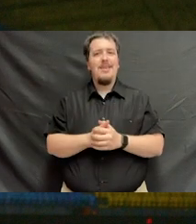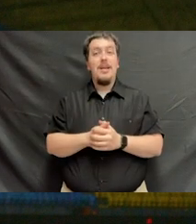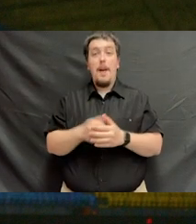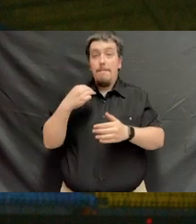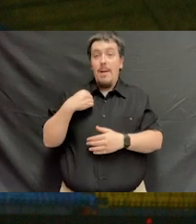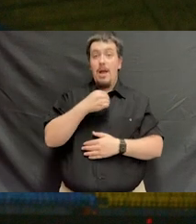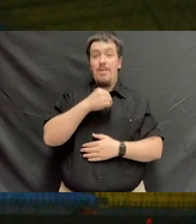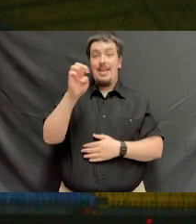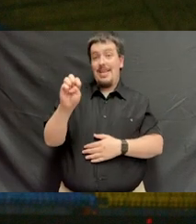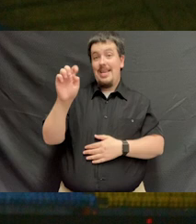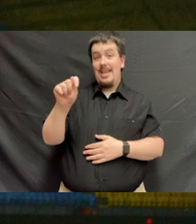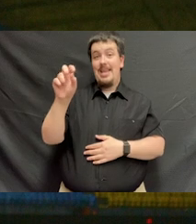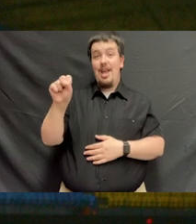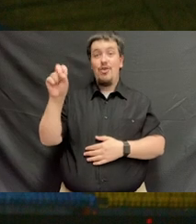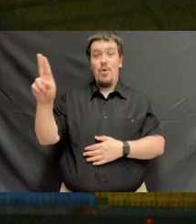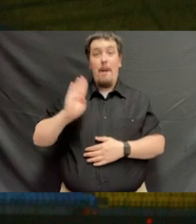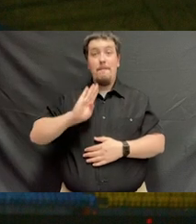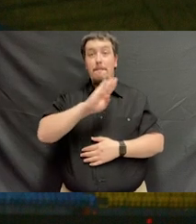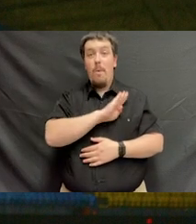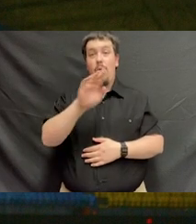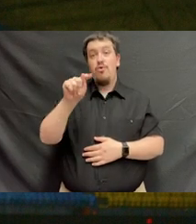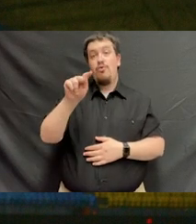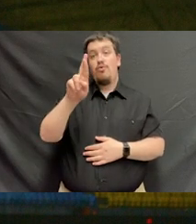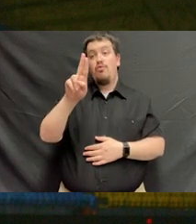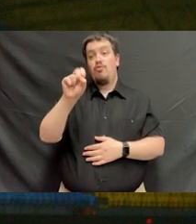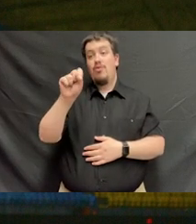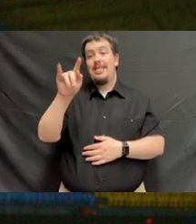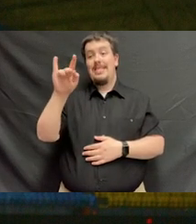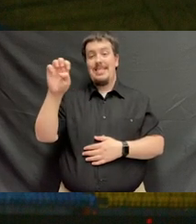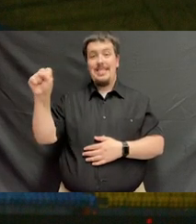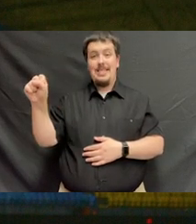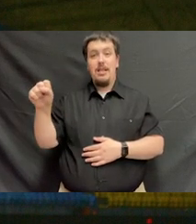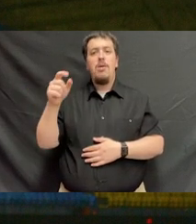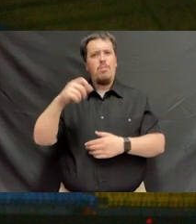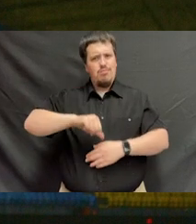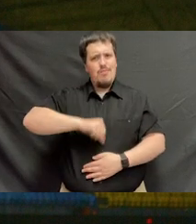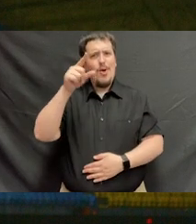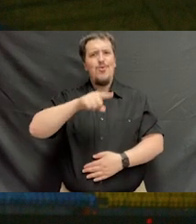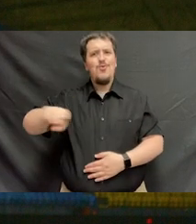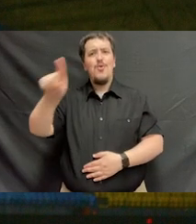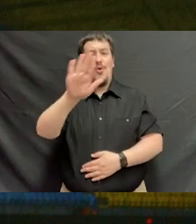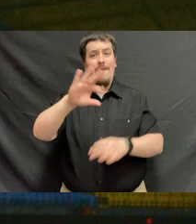The members of the East Tennessee State University board of trustees are proud of you, your families,